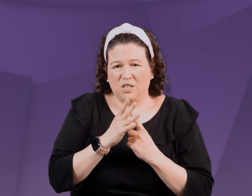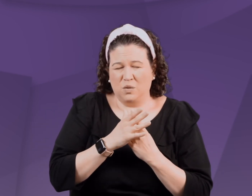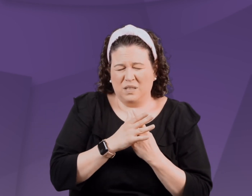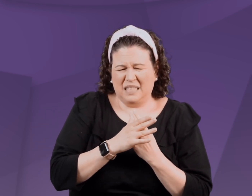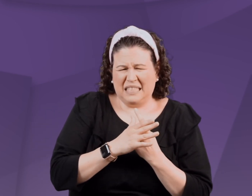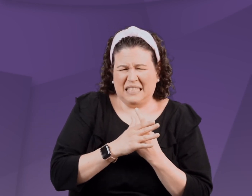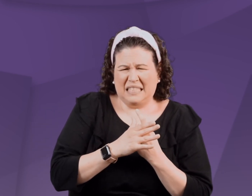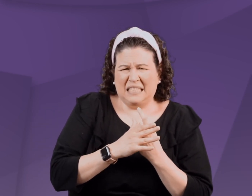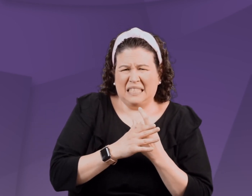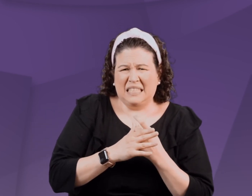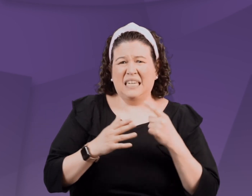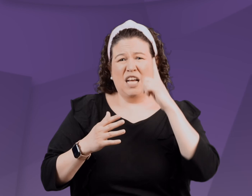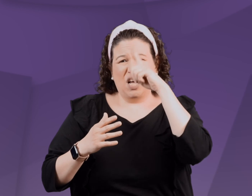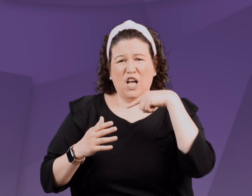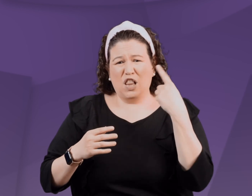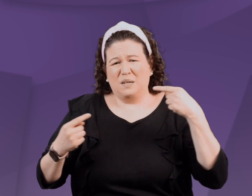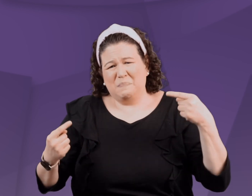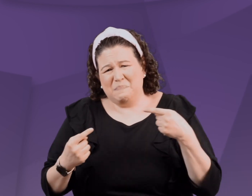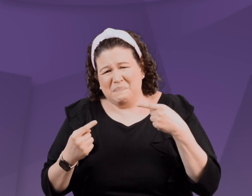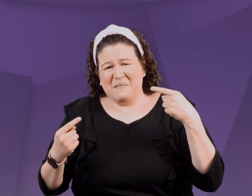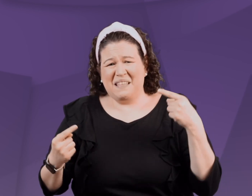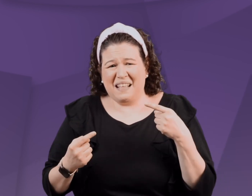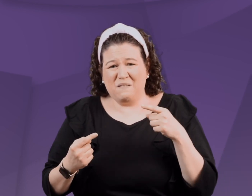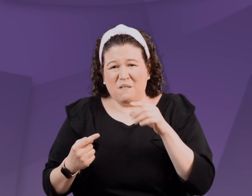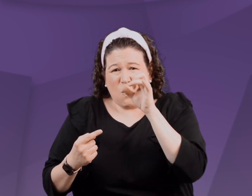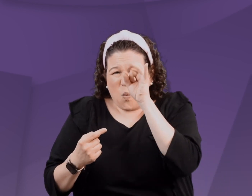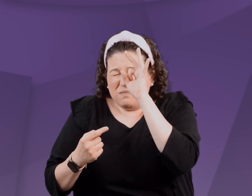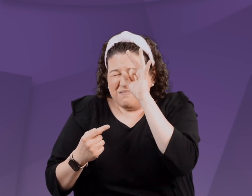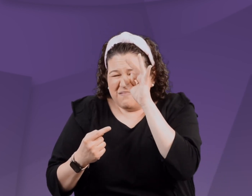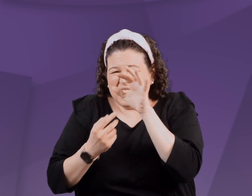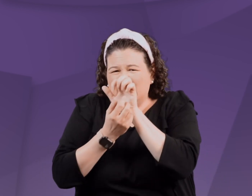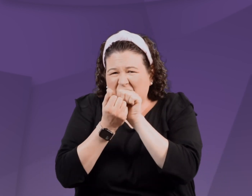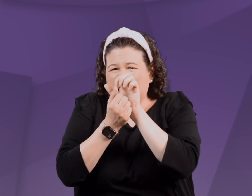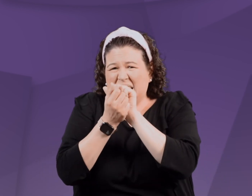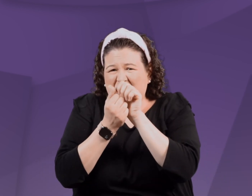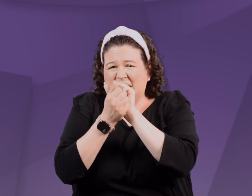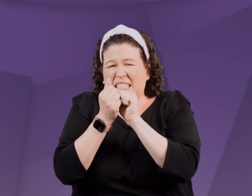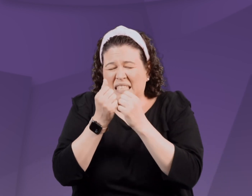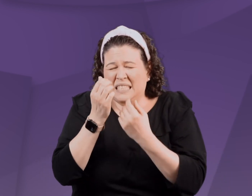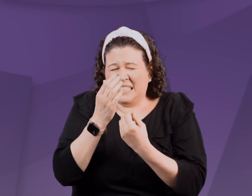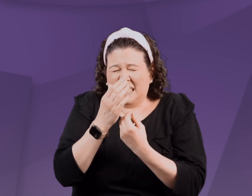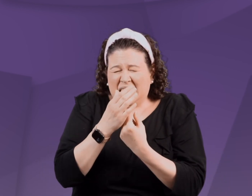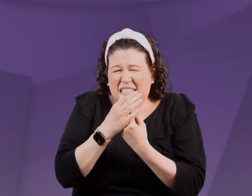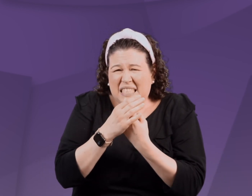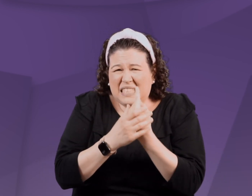and painfully through a tiny hole that it chewed in one end of the cocoon.